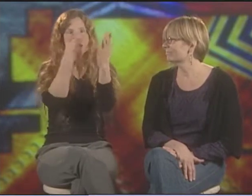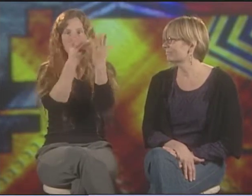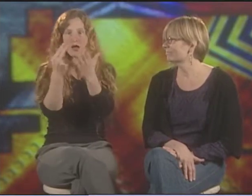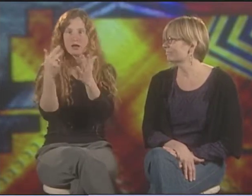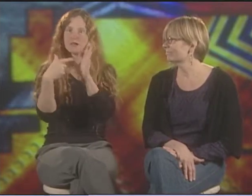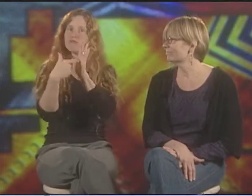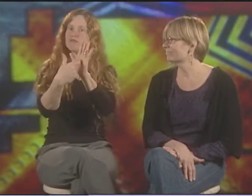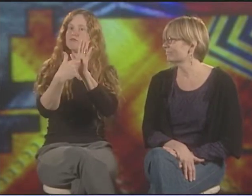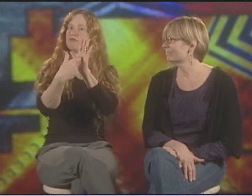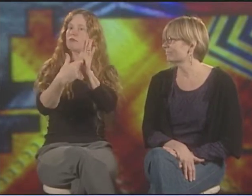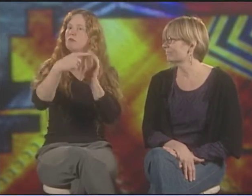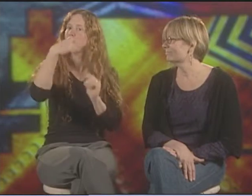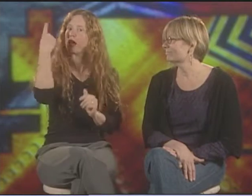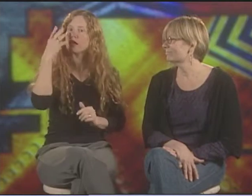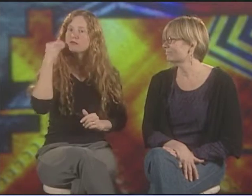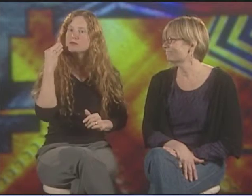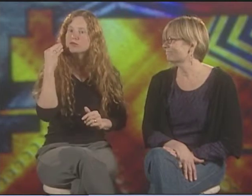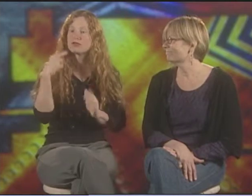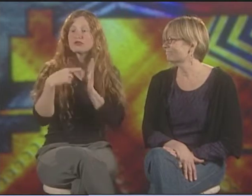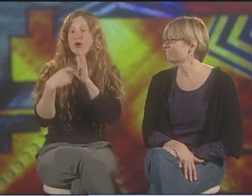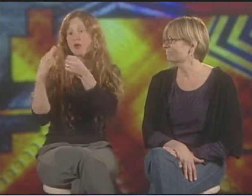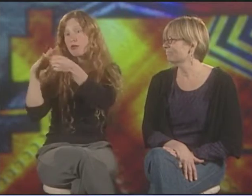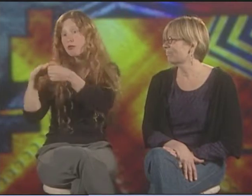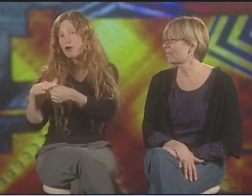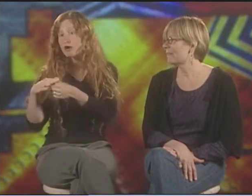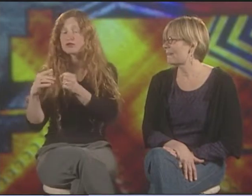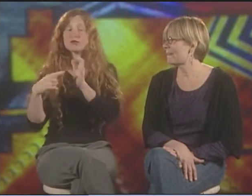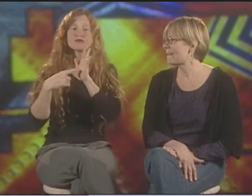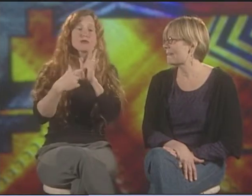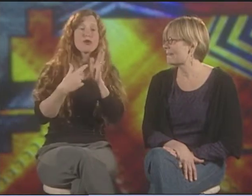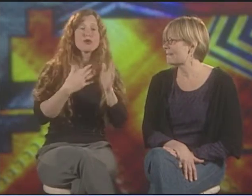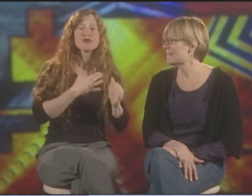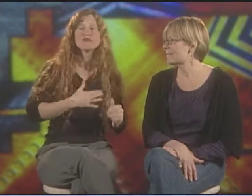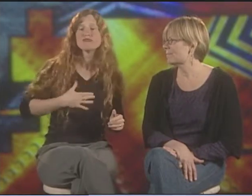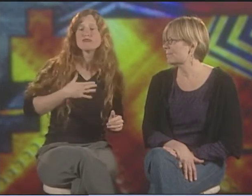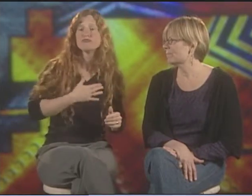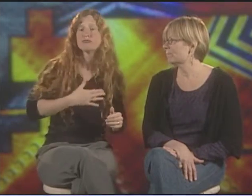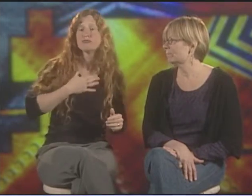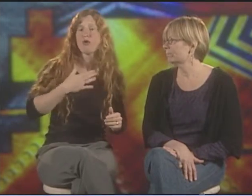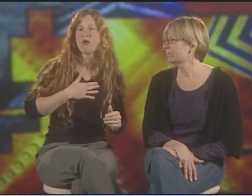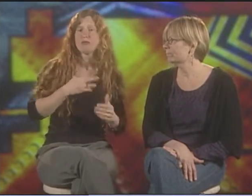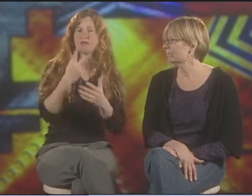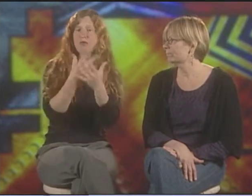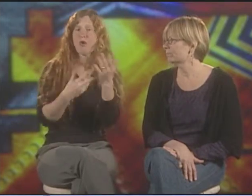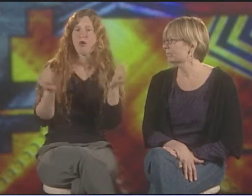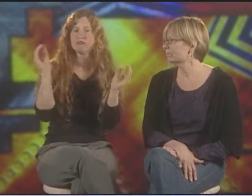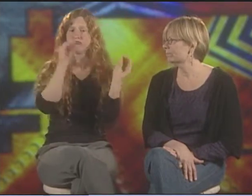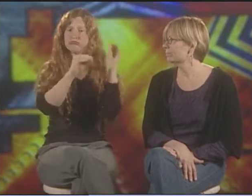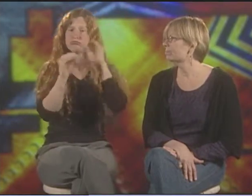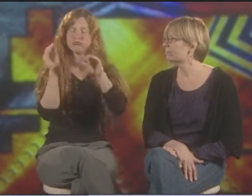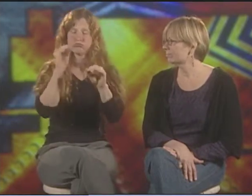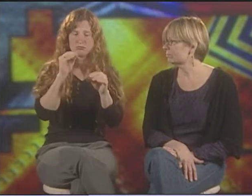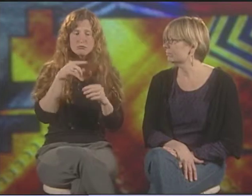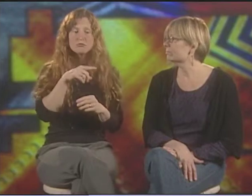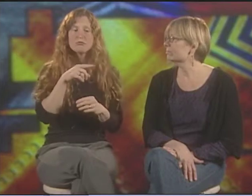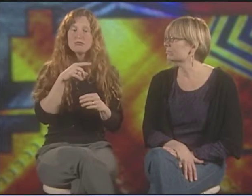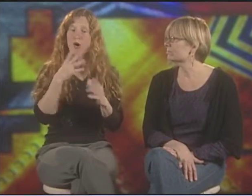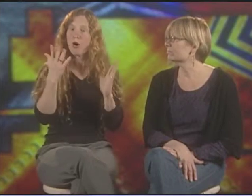AND A LOT OF VISUAL ART THAT REPRESENTED THE BLACK EXPERIENCE. SO EVEN THOUGH THEY WERE STILL OPPRESSED, THEY SHOWED THROUGH ENTERTAINMENT AND ART